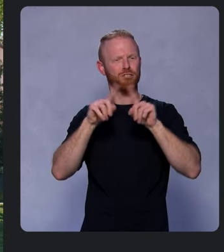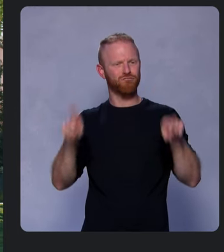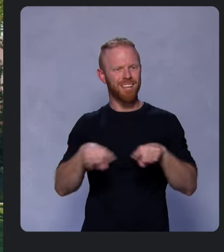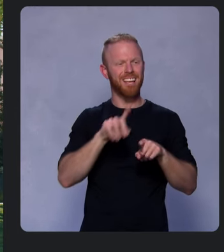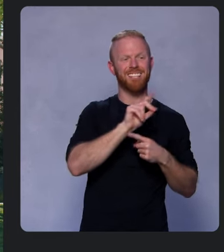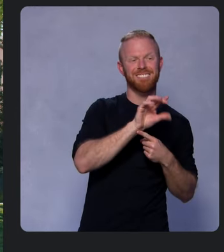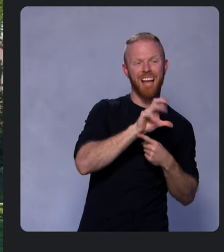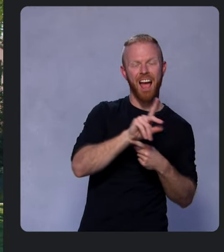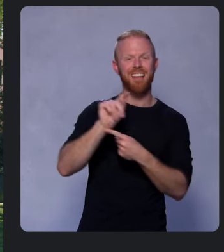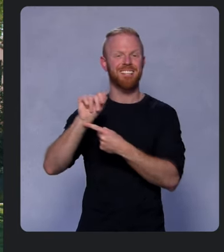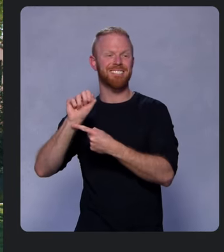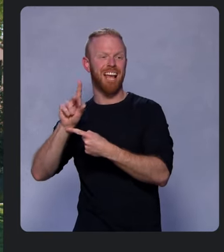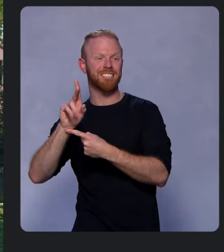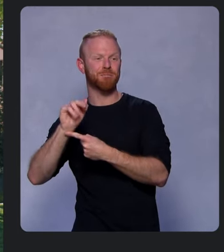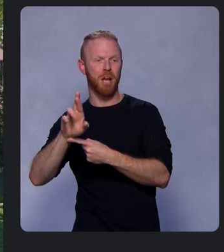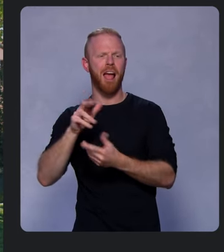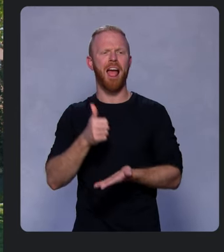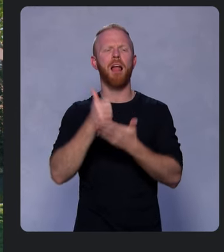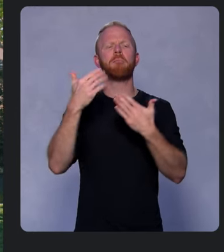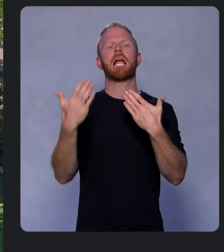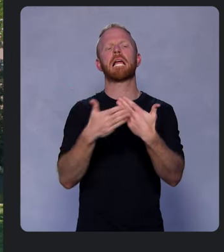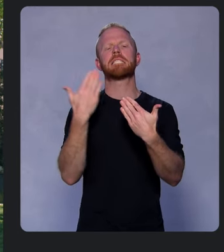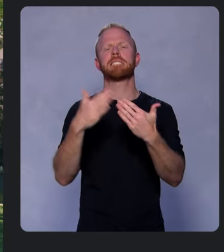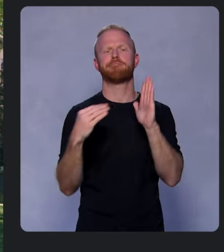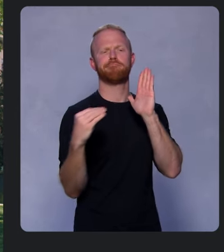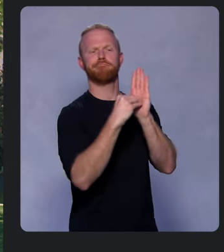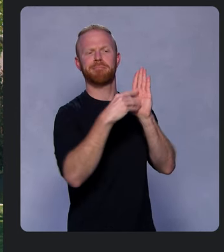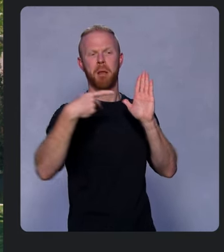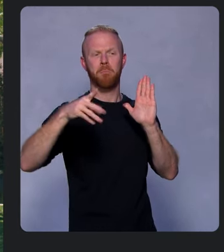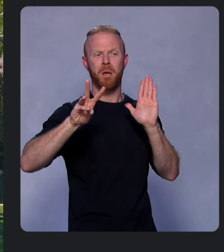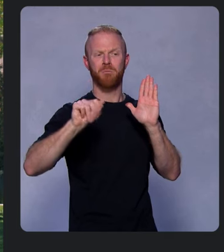And making it easy to list your PWAs in Google Play